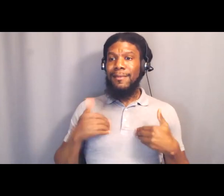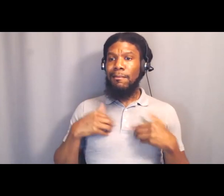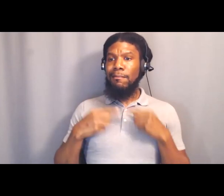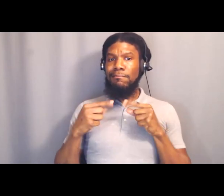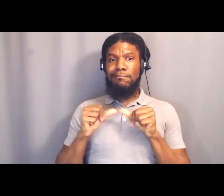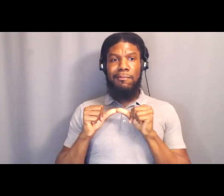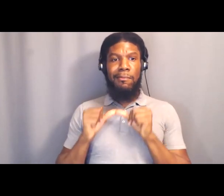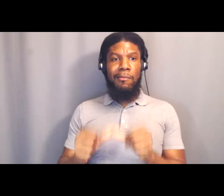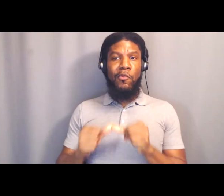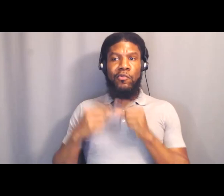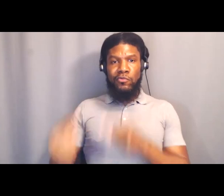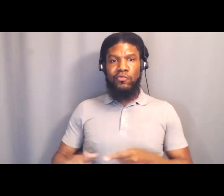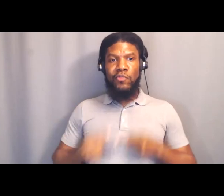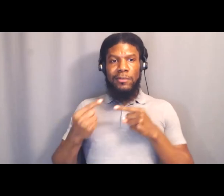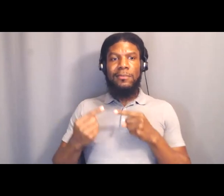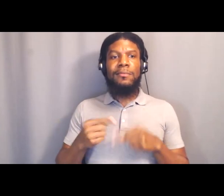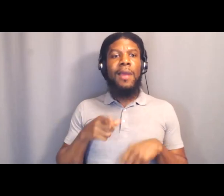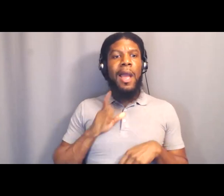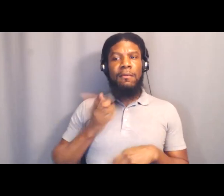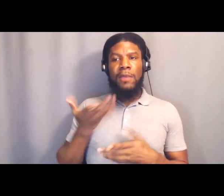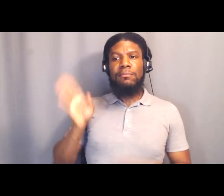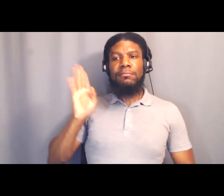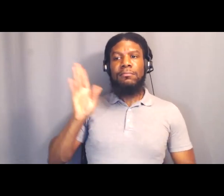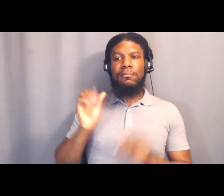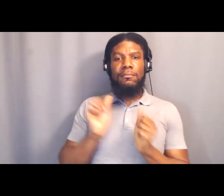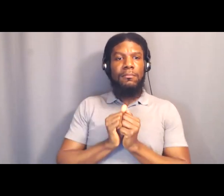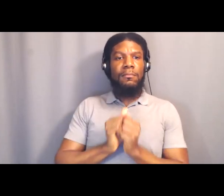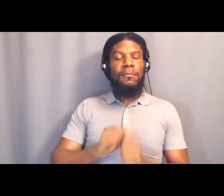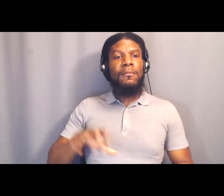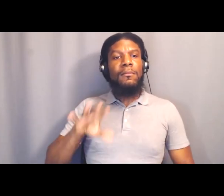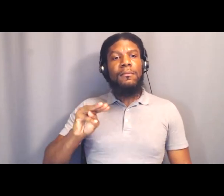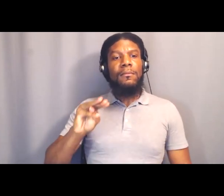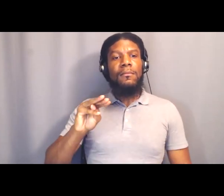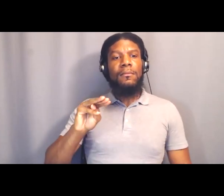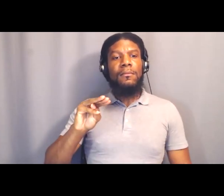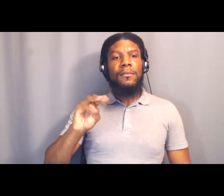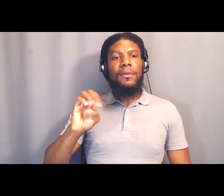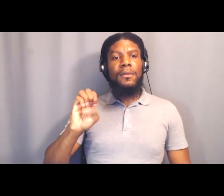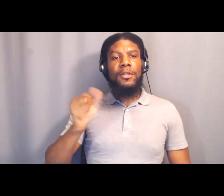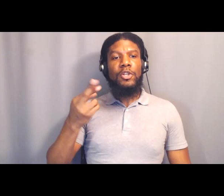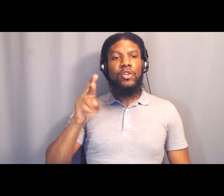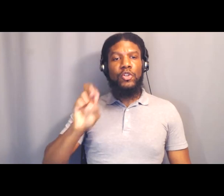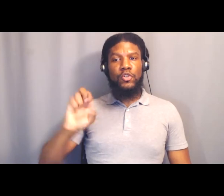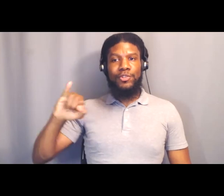around Measure J. And I know many of you were involved in the effort to get Measure J passed.